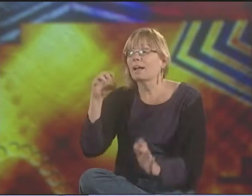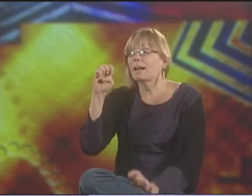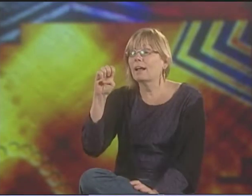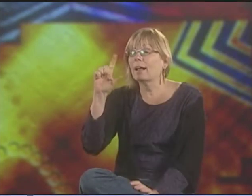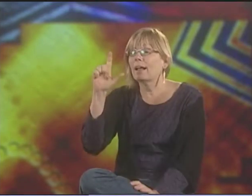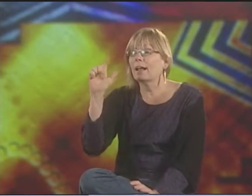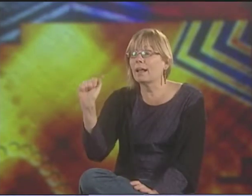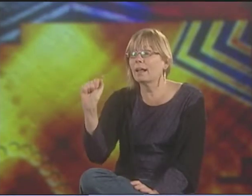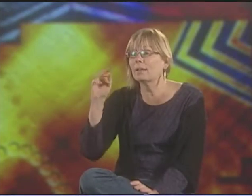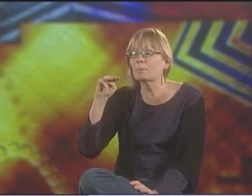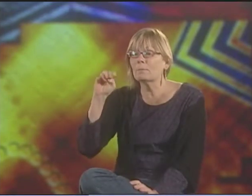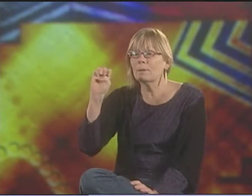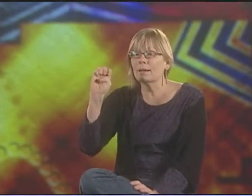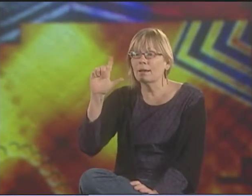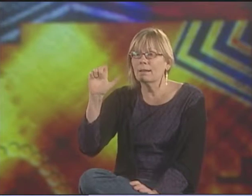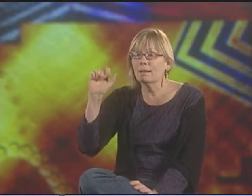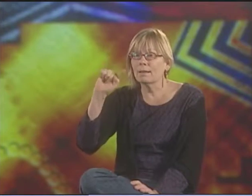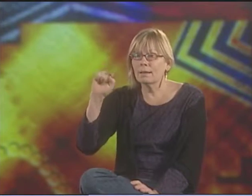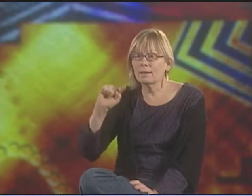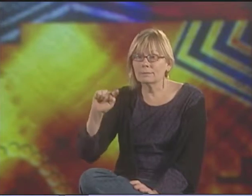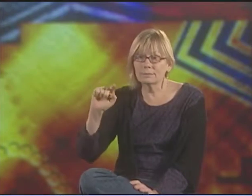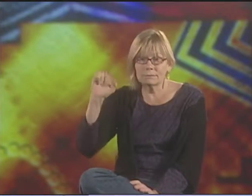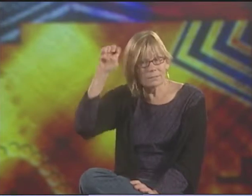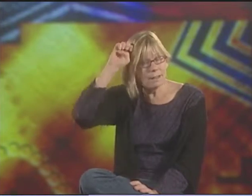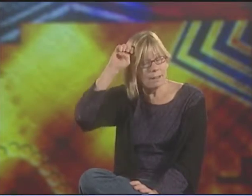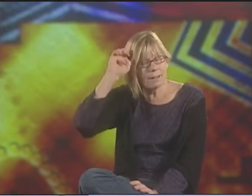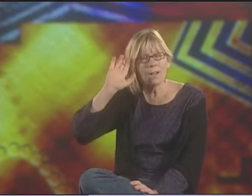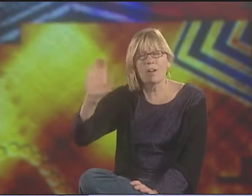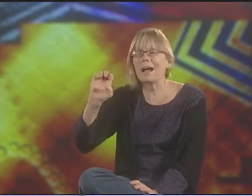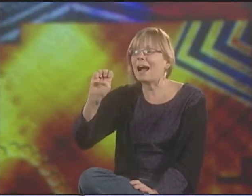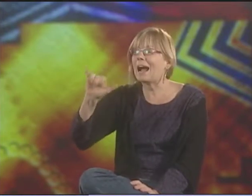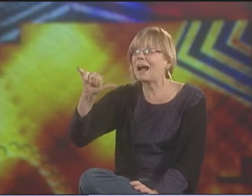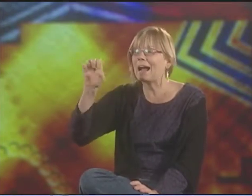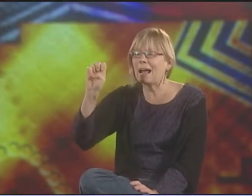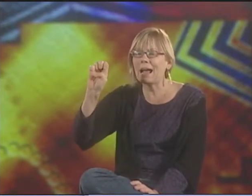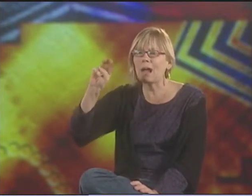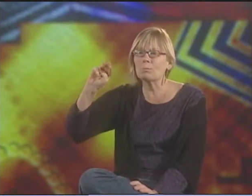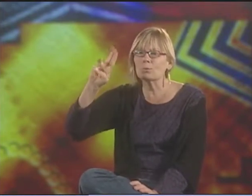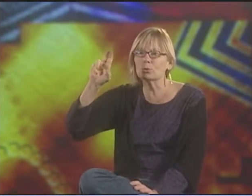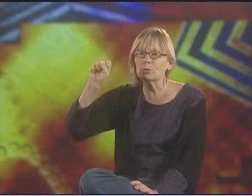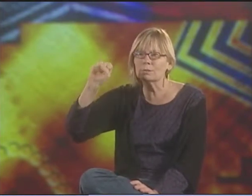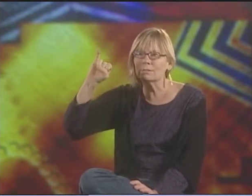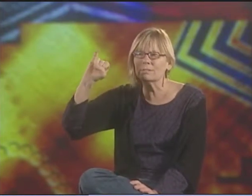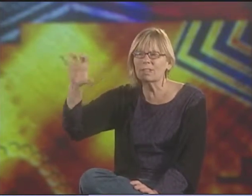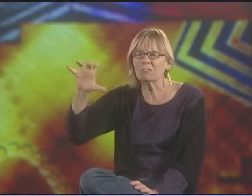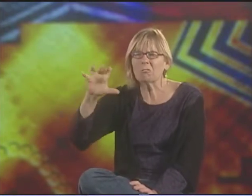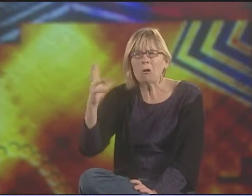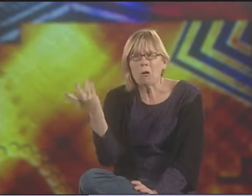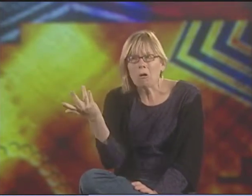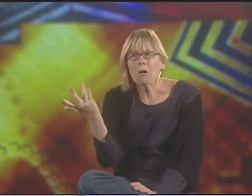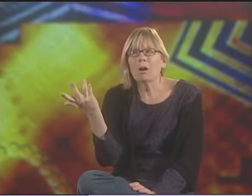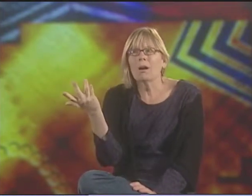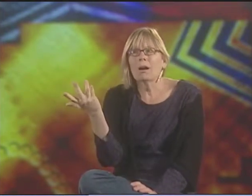AND HOW DEAR THAT IS. ELLA MAE LENTZ HAS A POEM CALLED "EYE MUSIC."